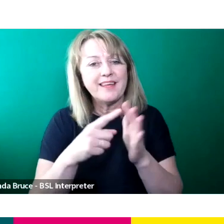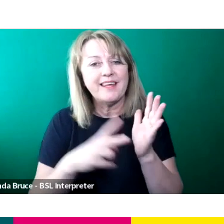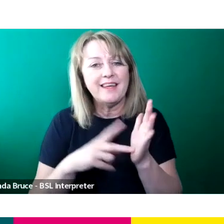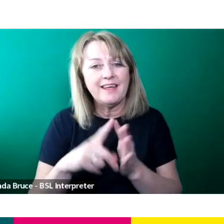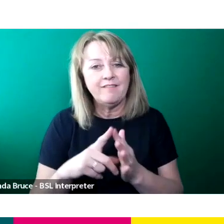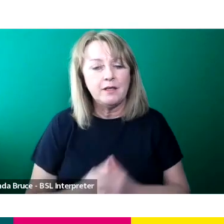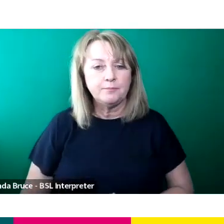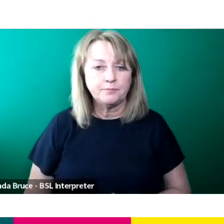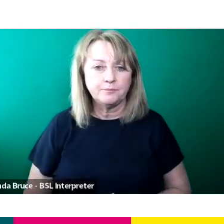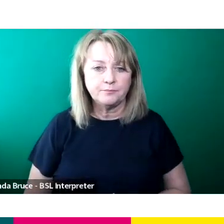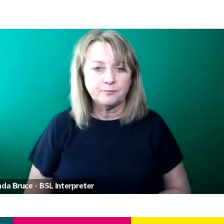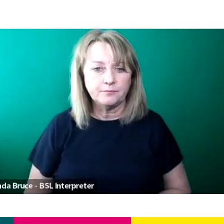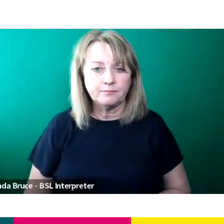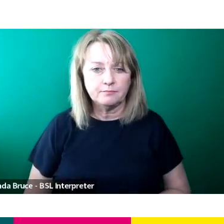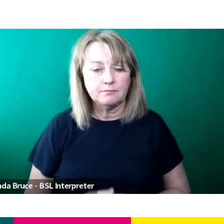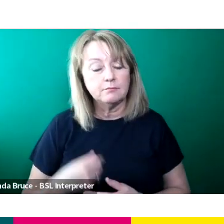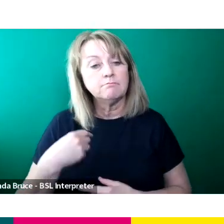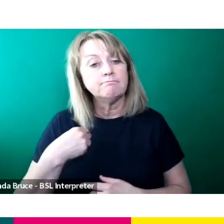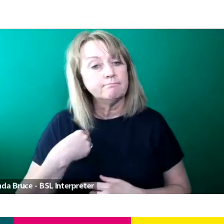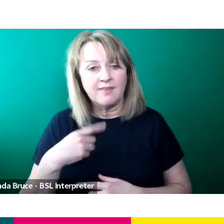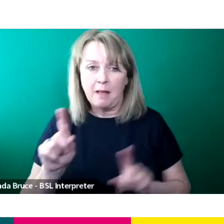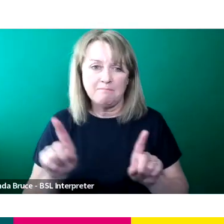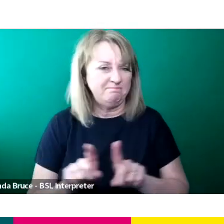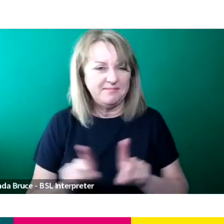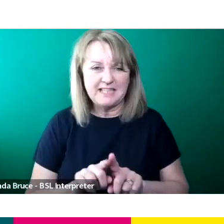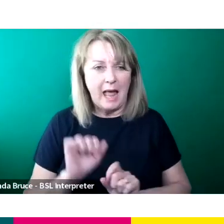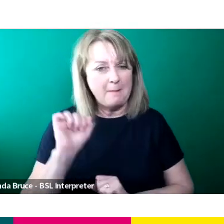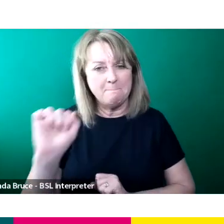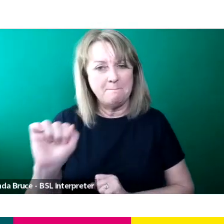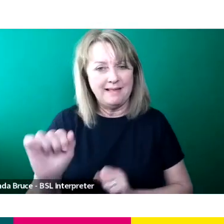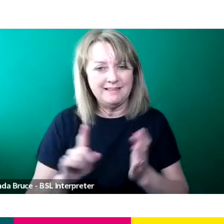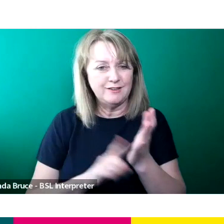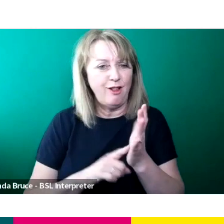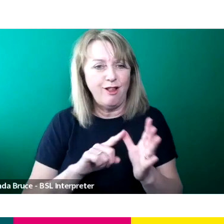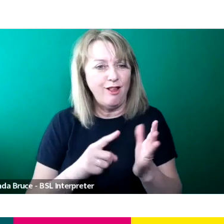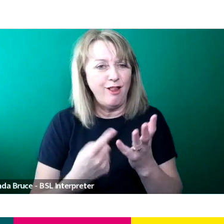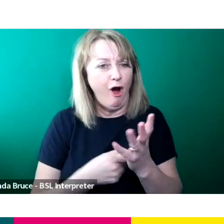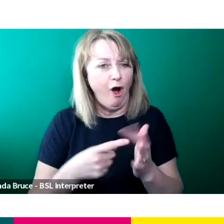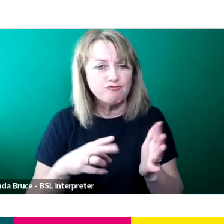Thank you Lauren. Yeah, my background isn't as exciting or as long as Lauren. It's exciting.